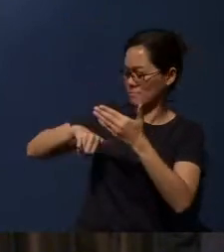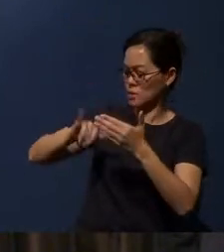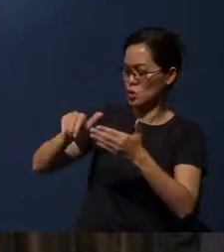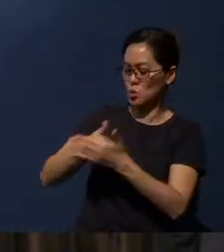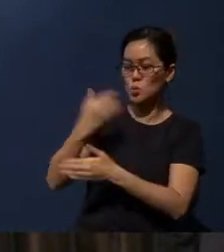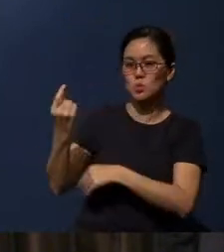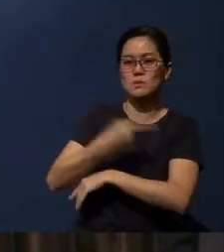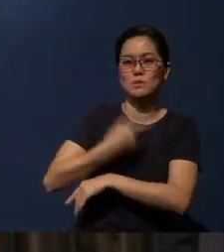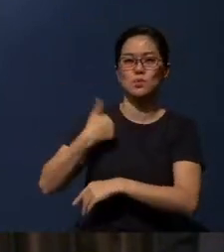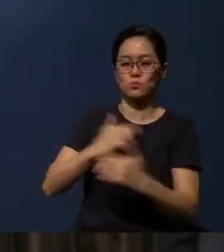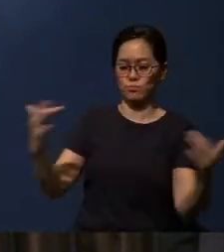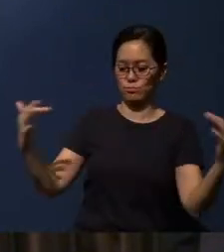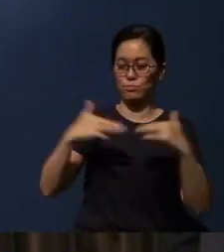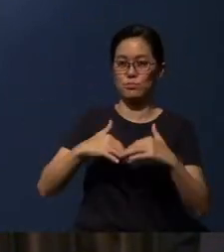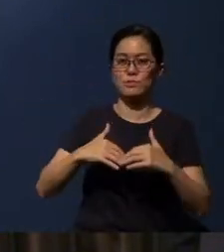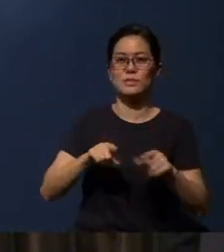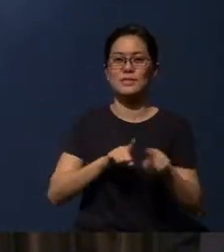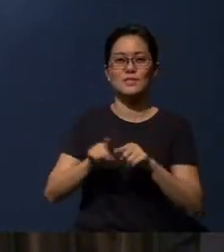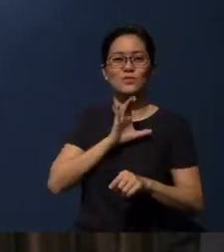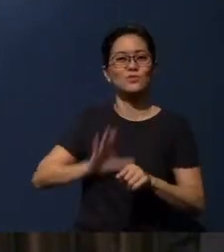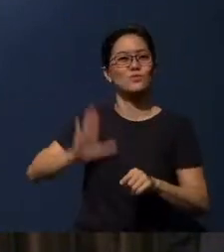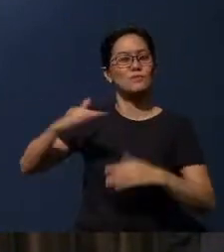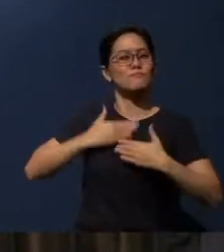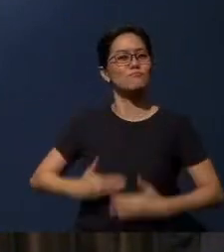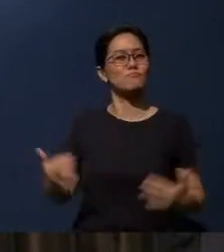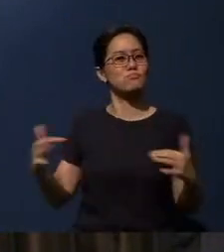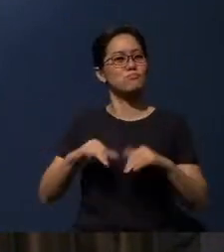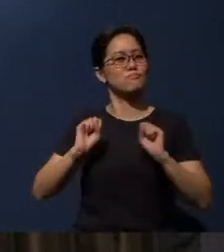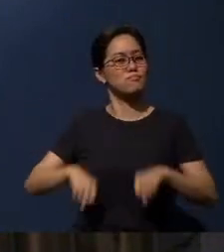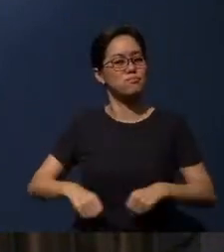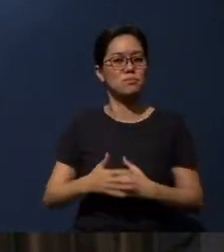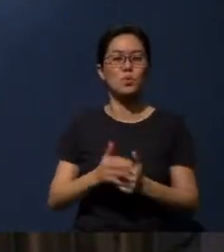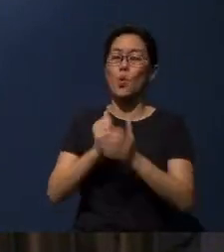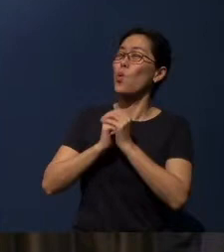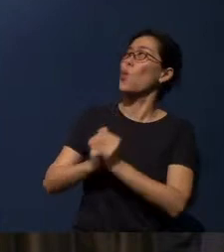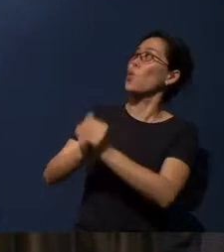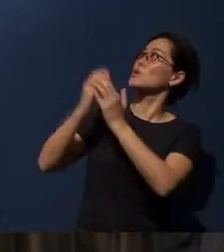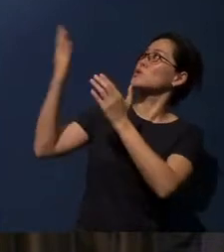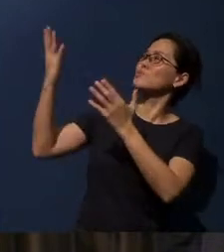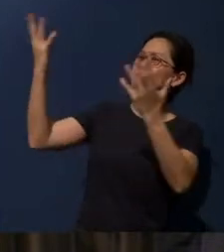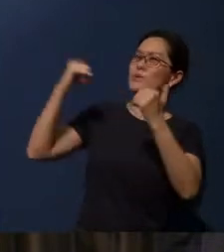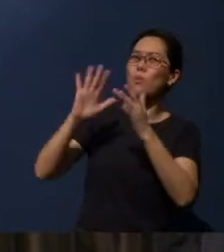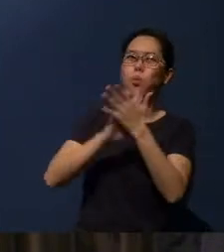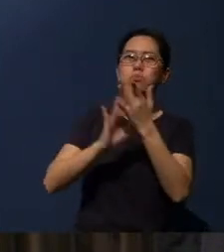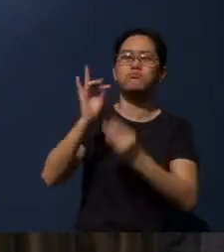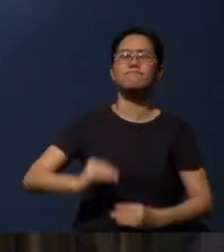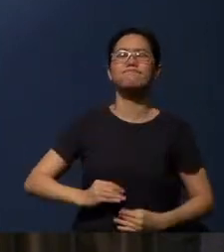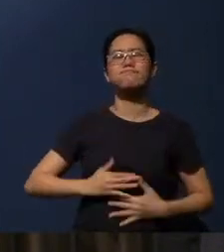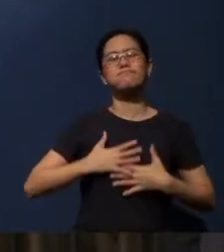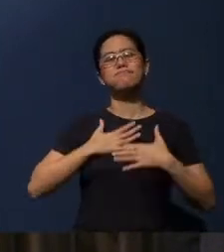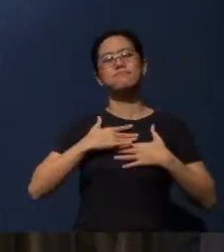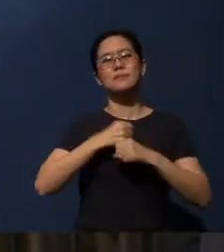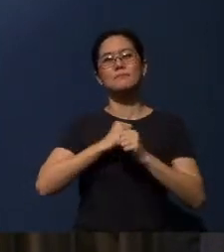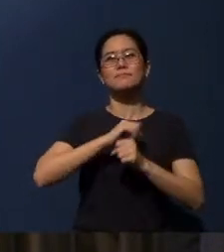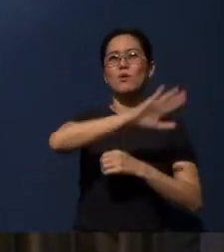that we can come together as a body of Christ to worship You. Come fill us with Your spirit and make us one.